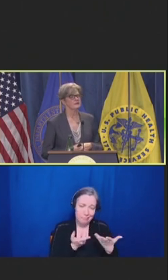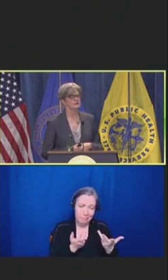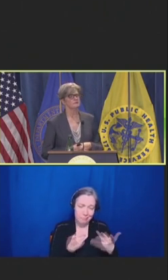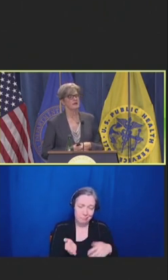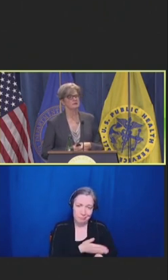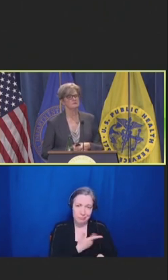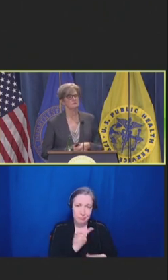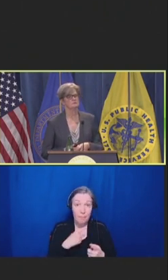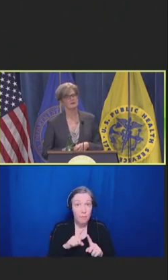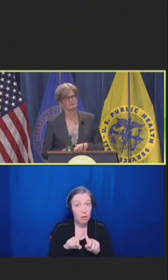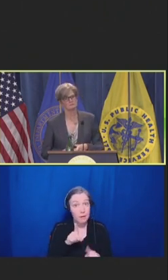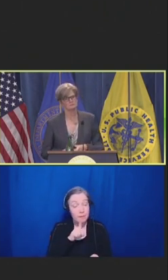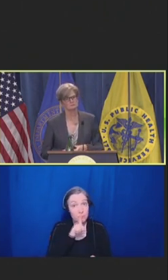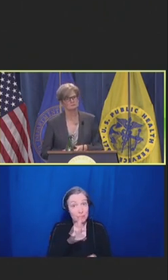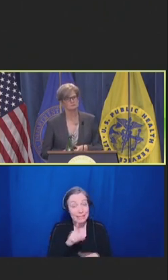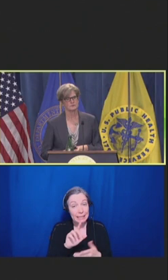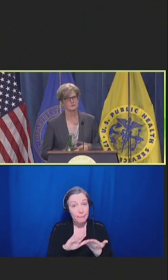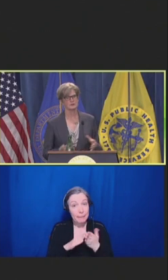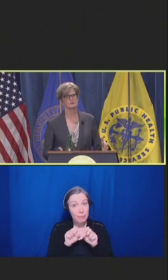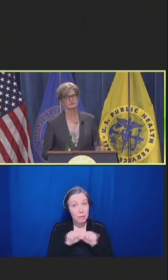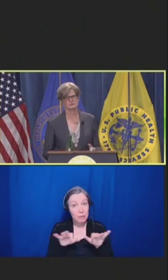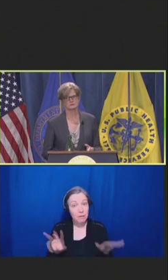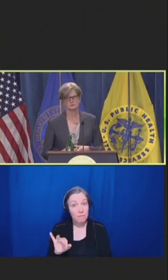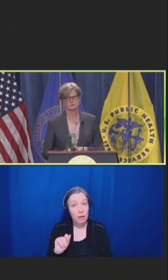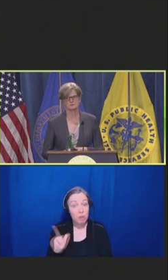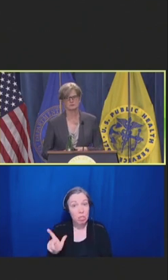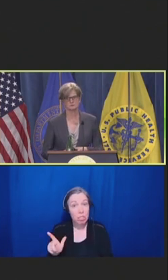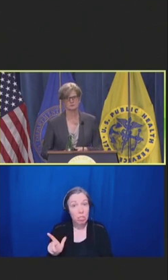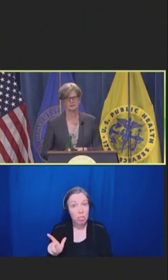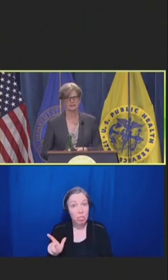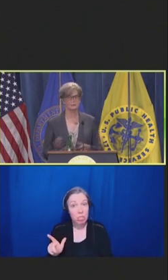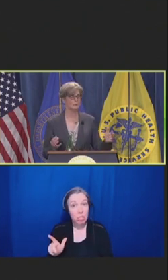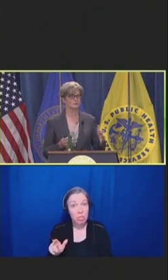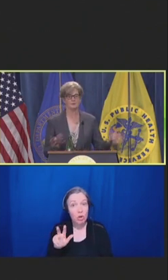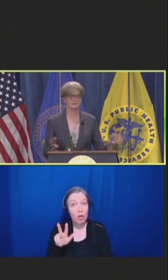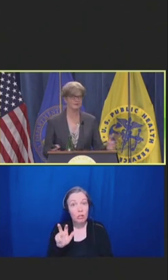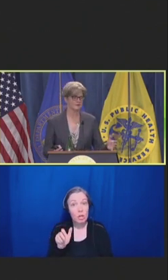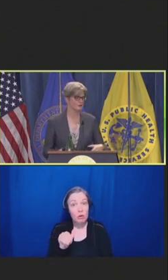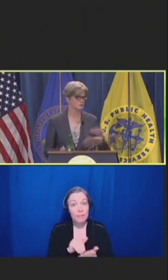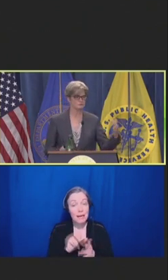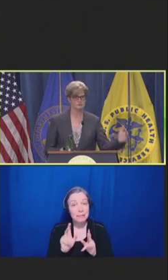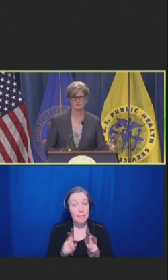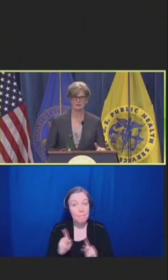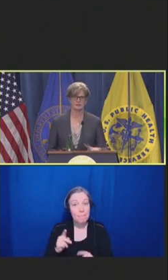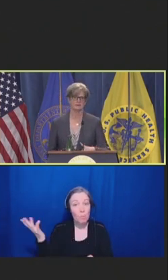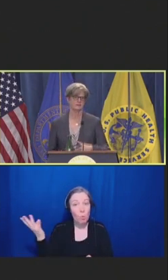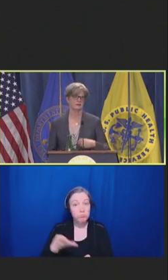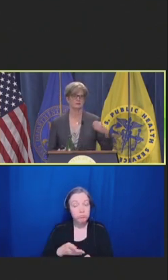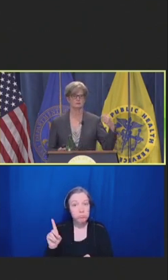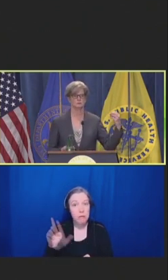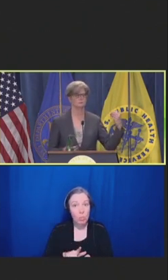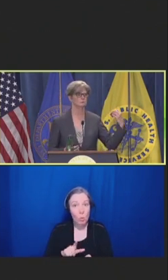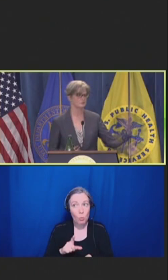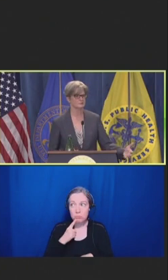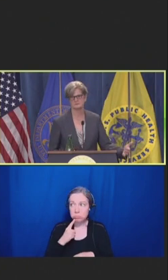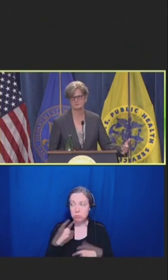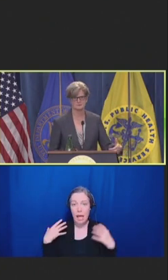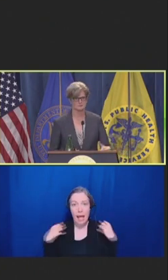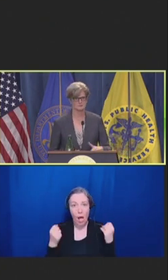And in fact, it went viral. 300,000 people downloaded it. It went from healthcare to veterinary care to public defenders.